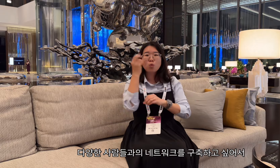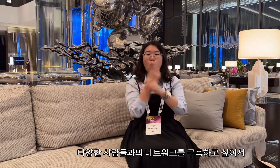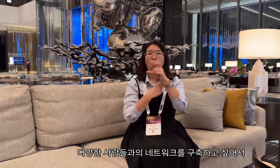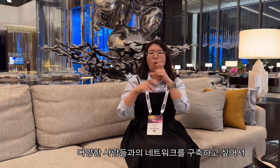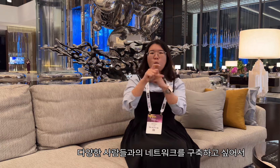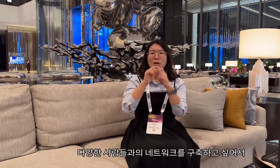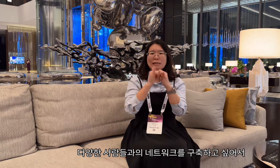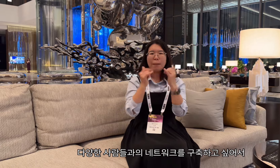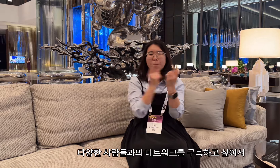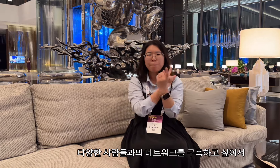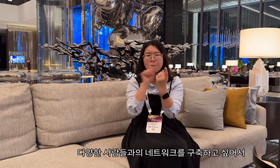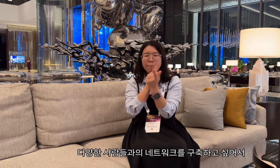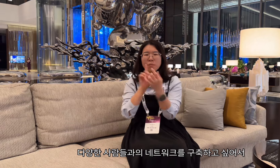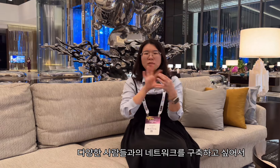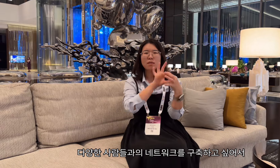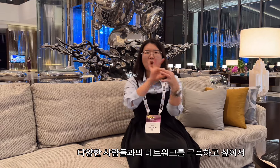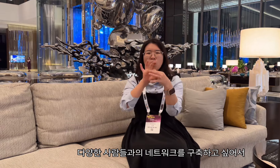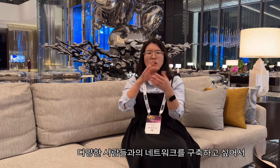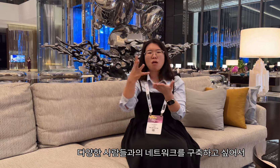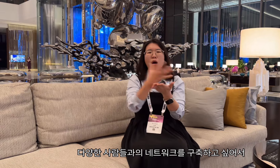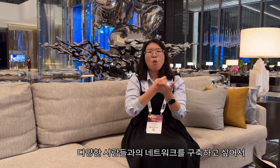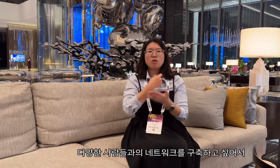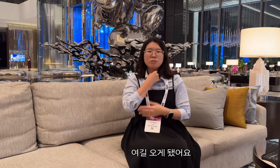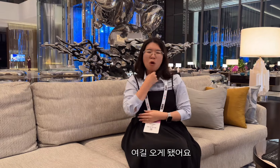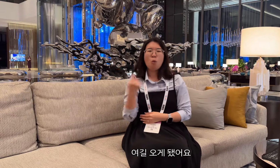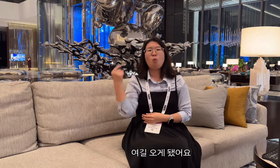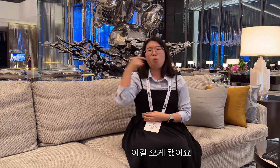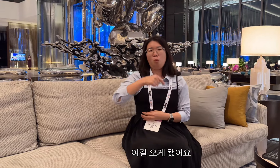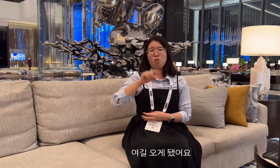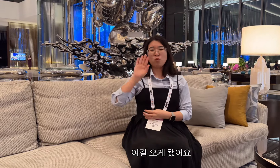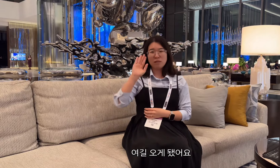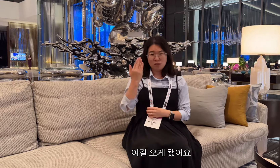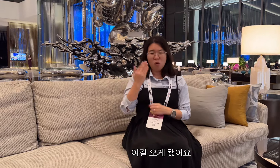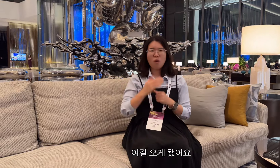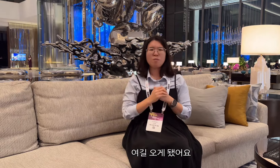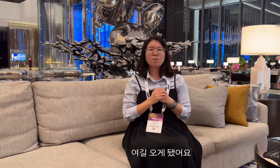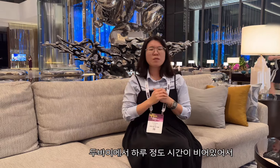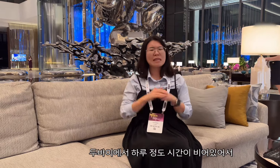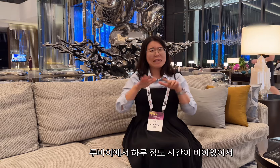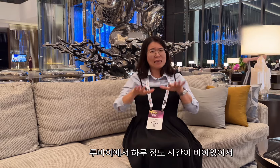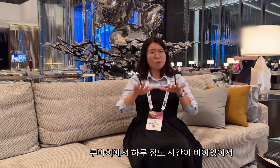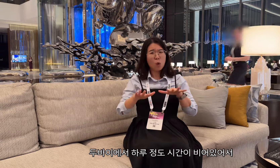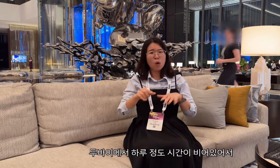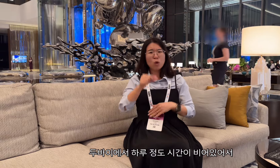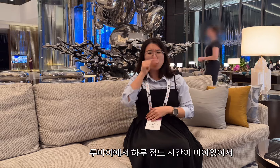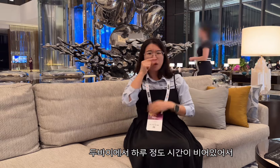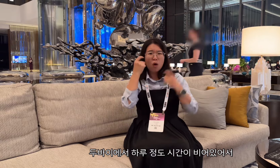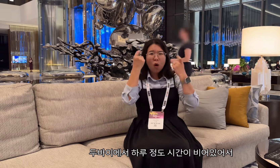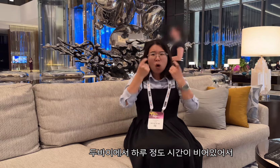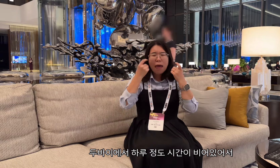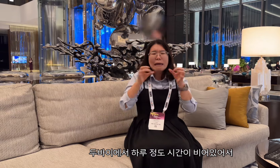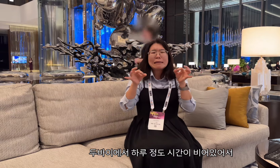I came here because I wanted to build a network with various people. I had free time in Dubai for about a day,